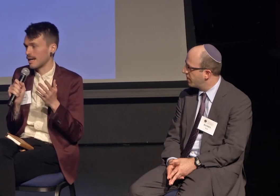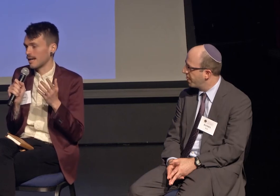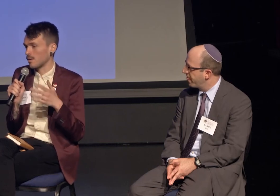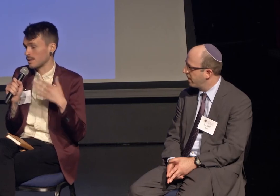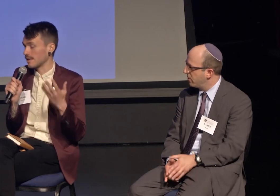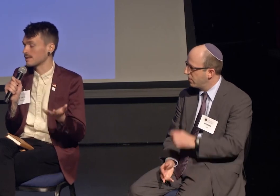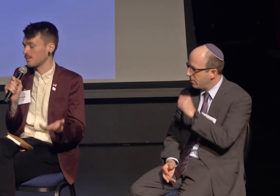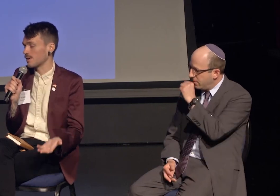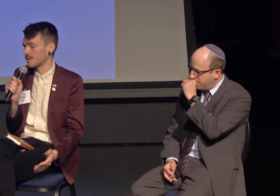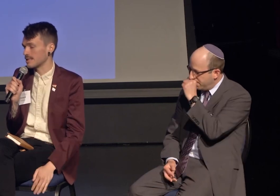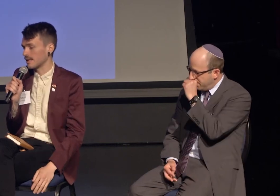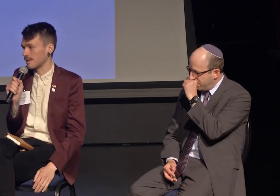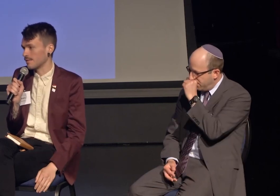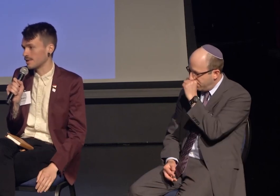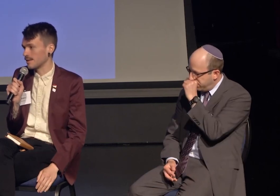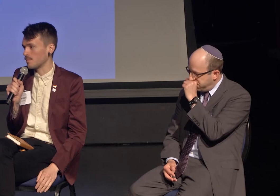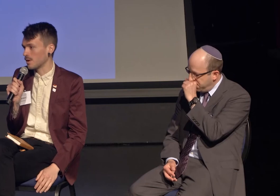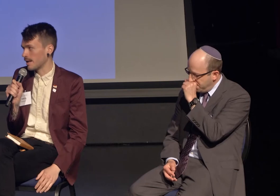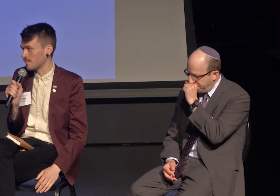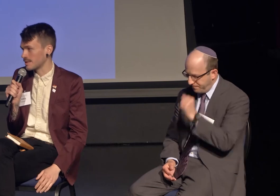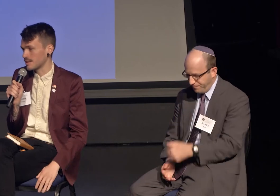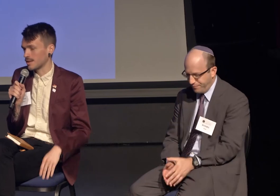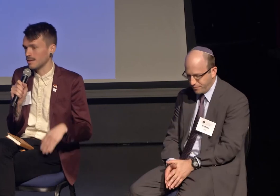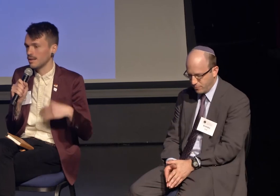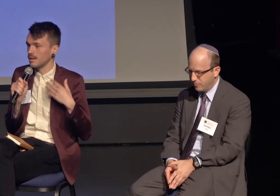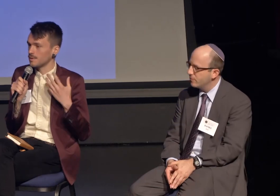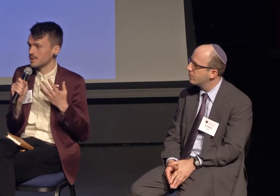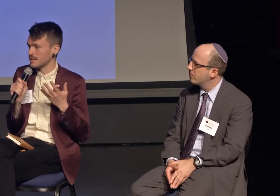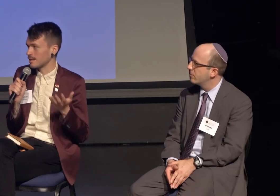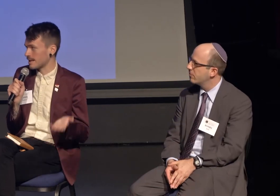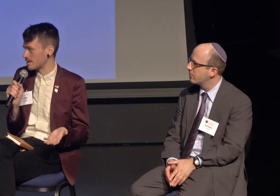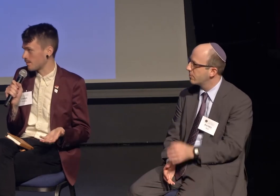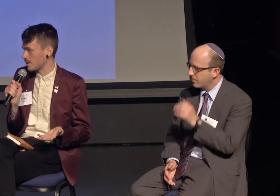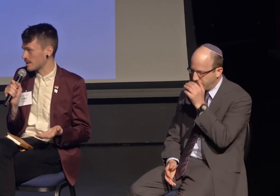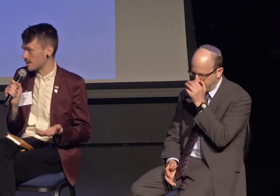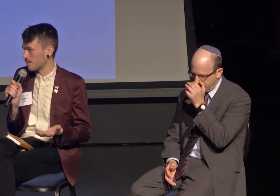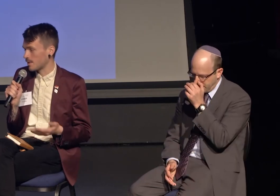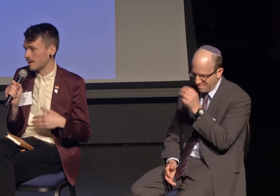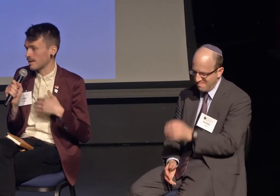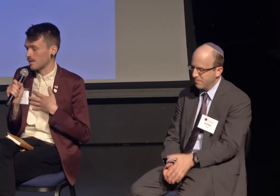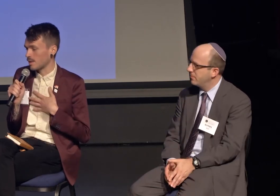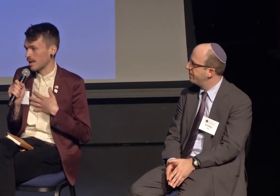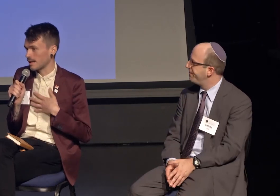until very recently, lived in Morehead, Minnesota, a less diverse community than the one I live in